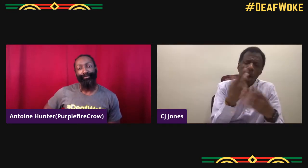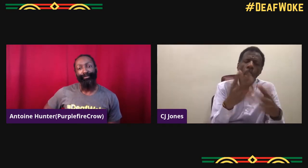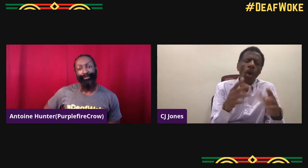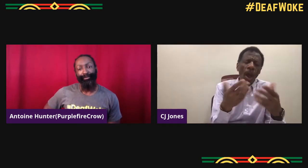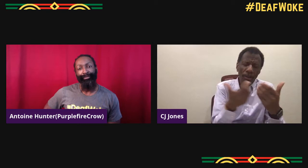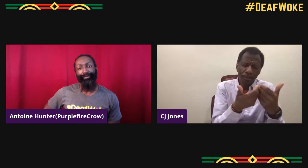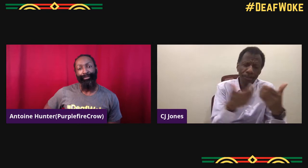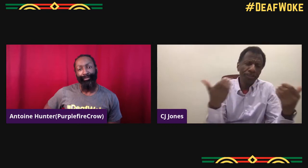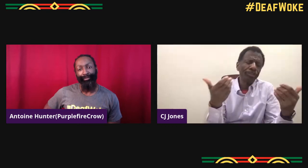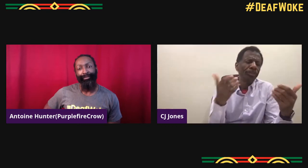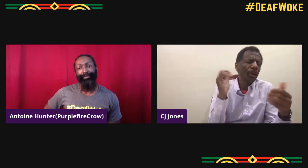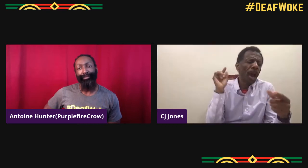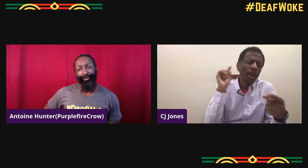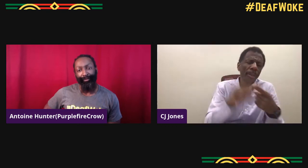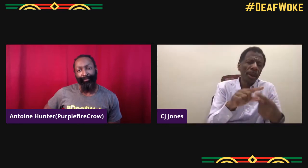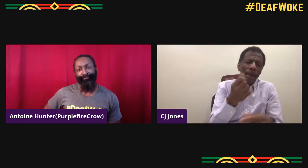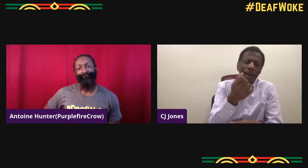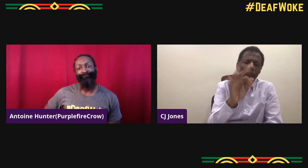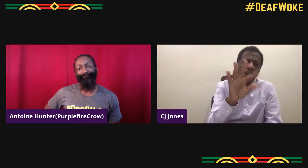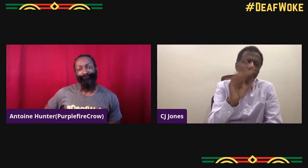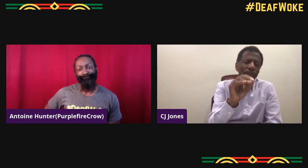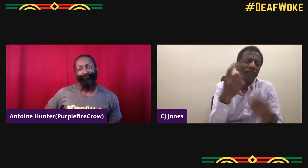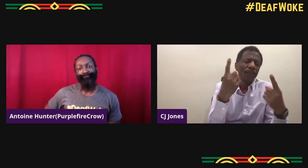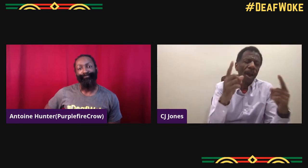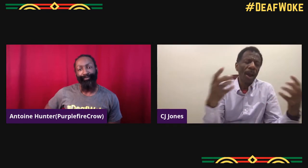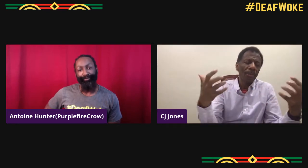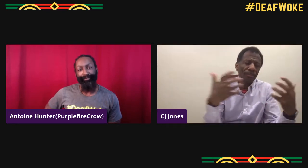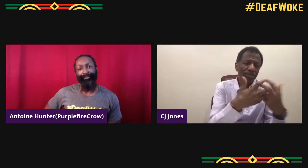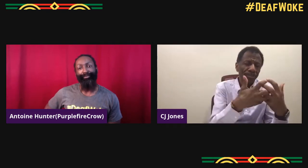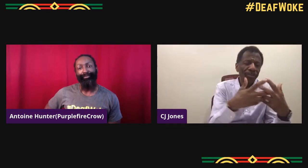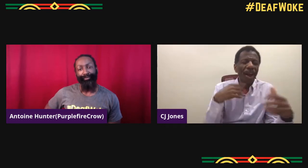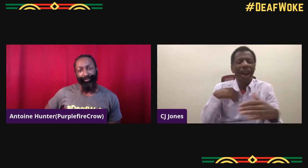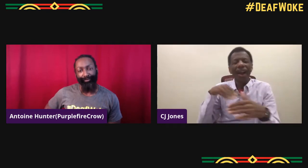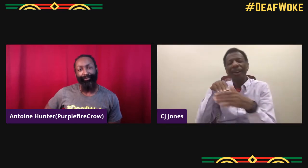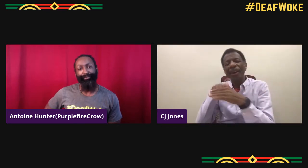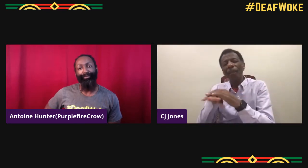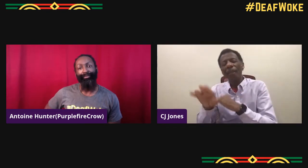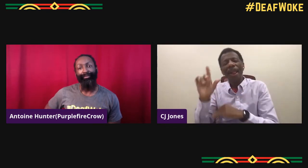So the Missouri School for the Deaf had already implemented segregation.